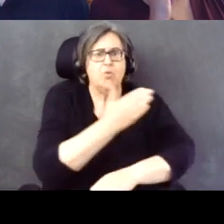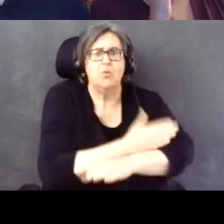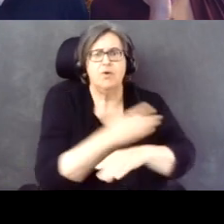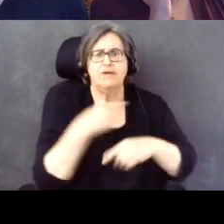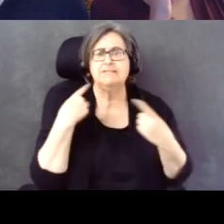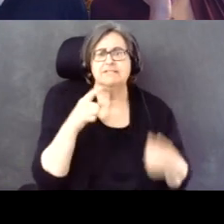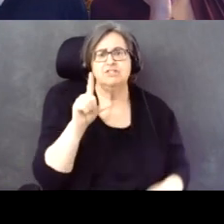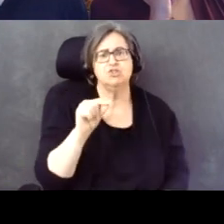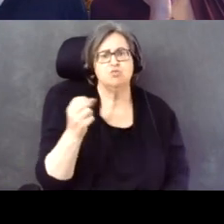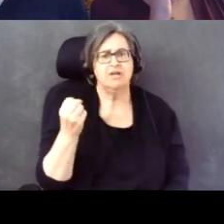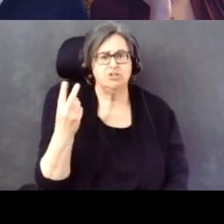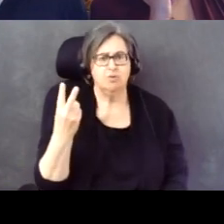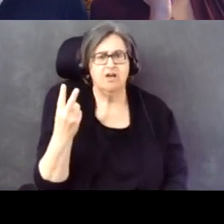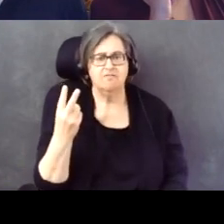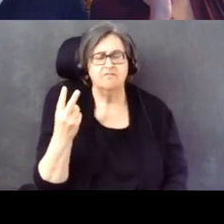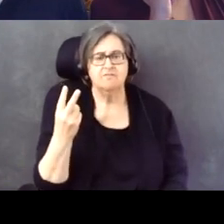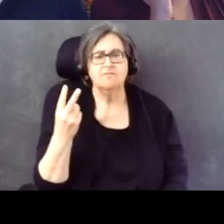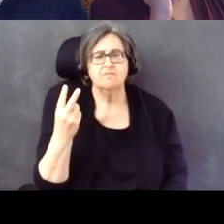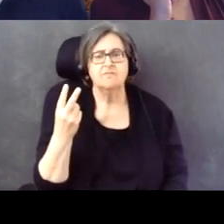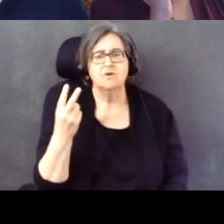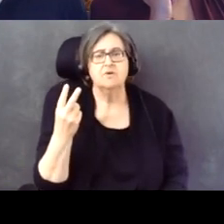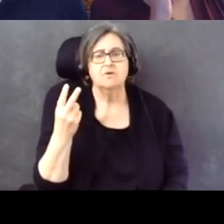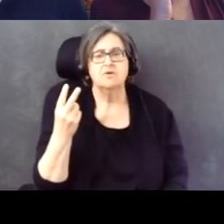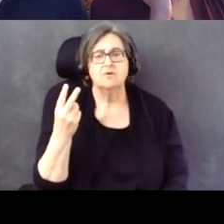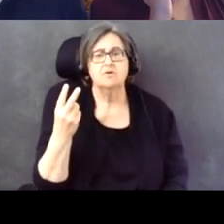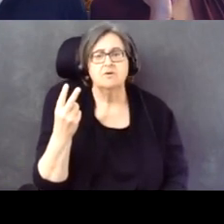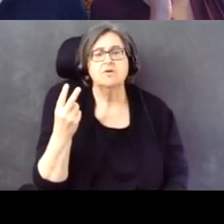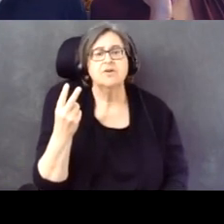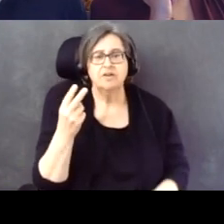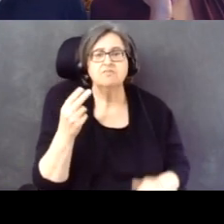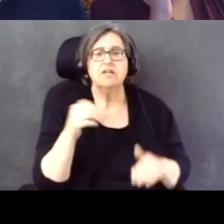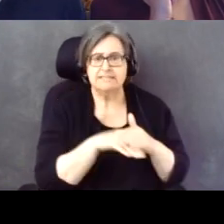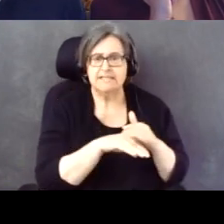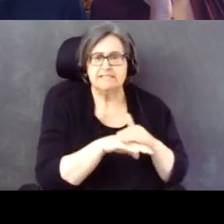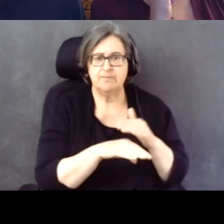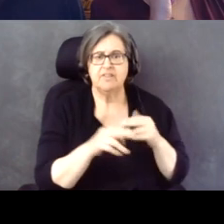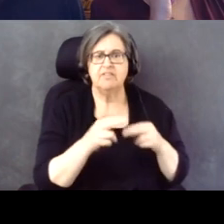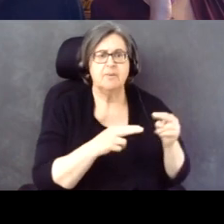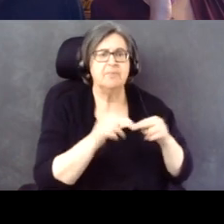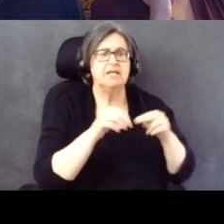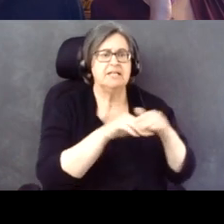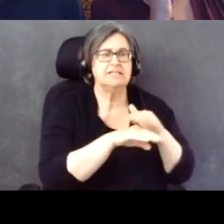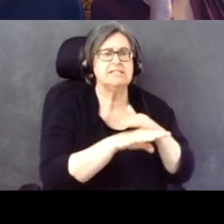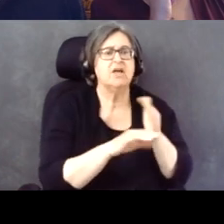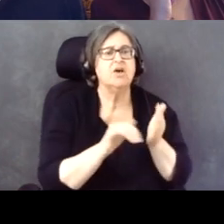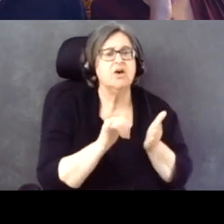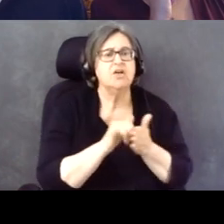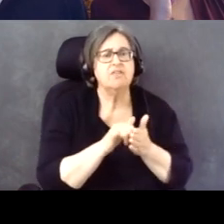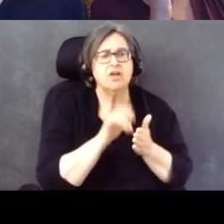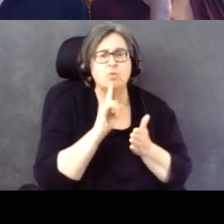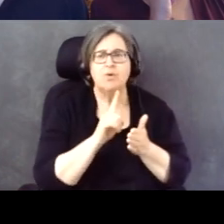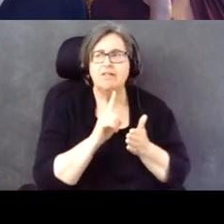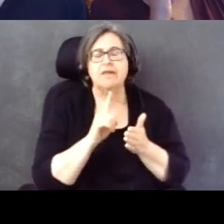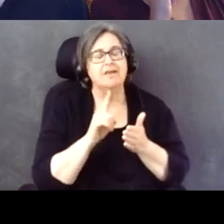in voting accessibility. And that reflects well on the efforts of disability advocate organizations.